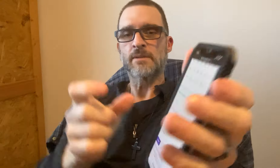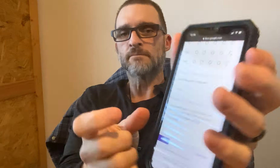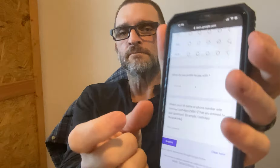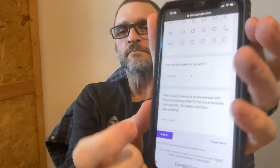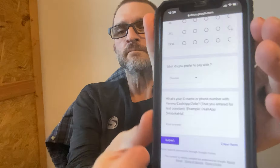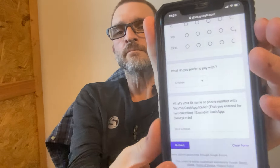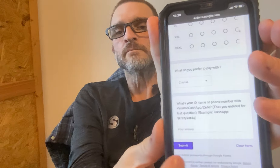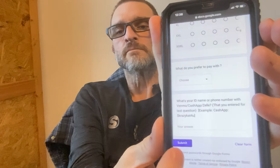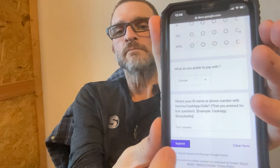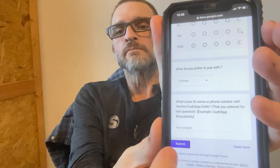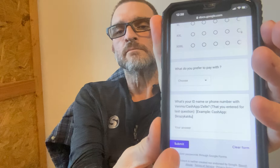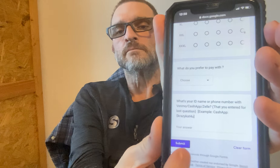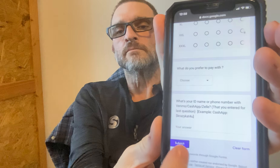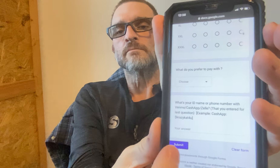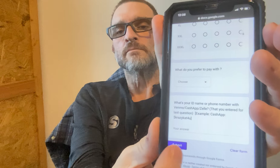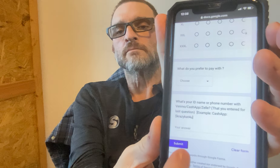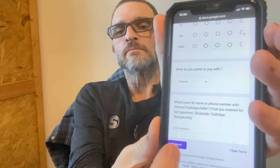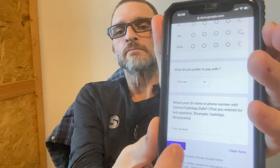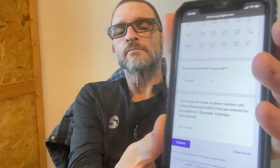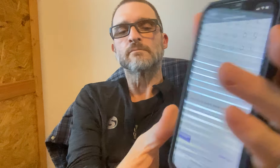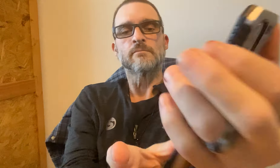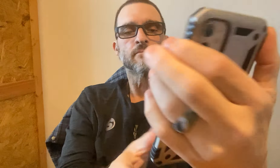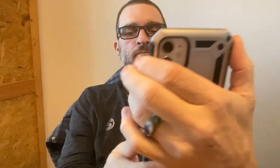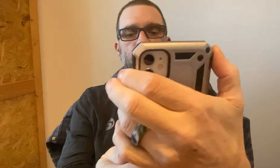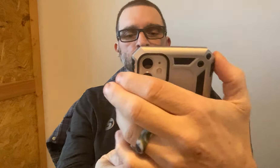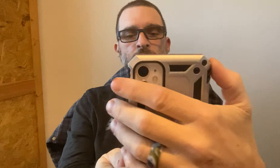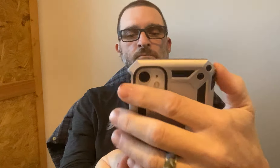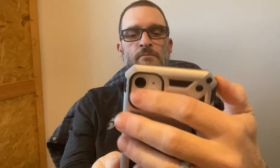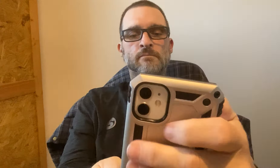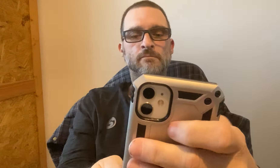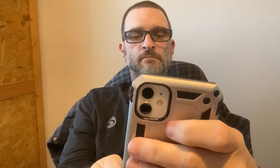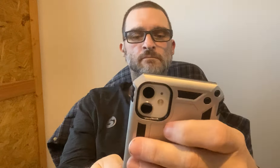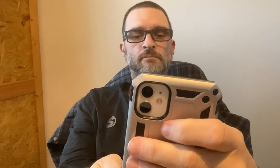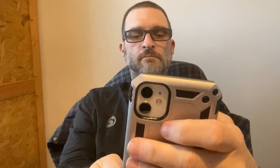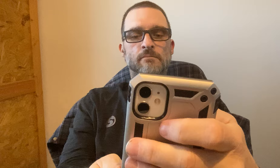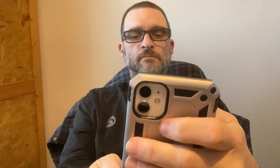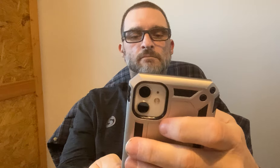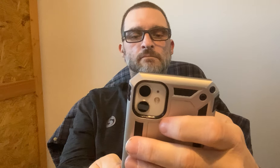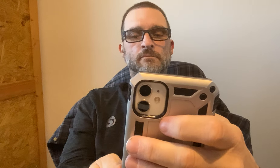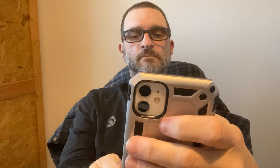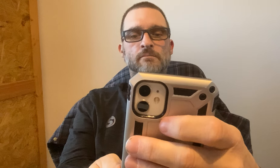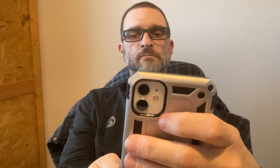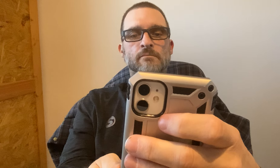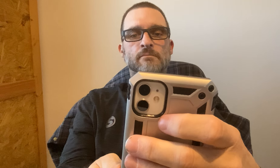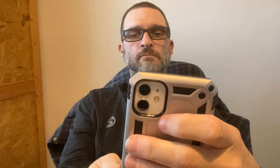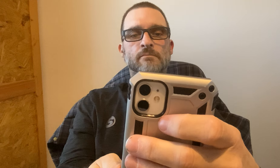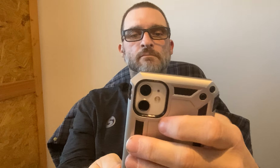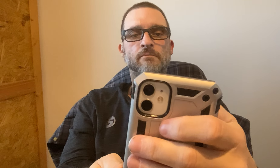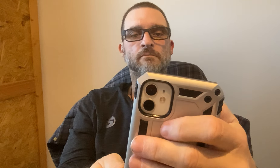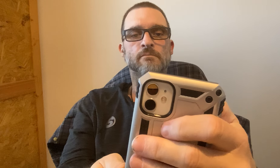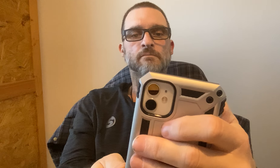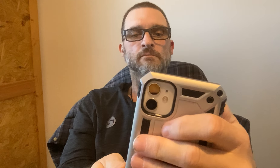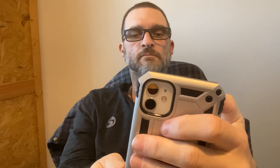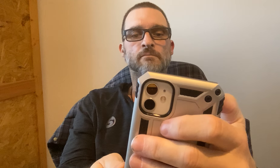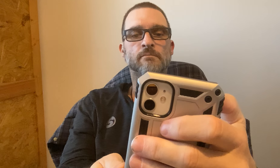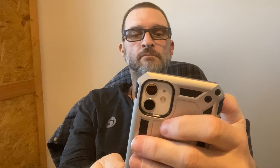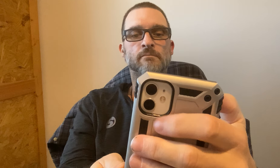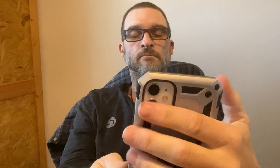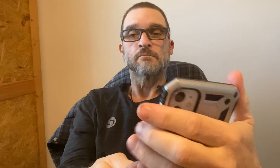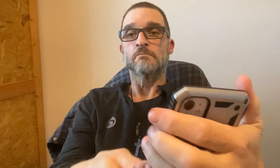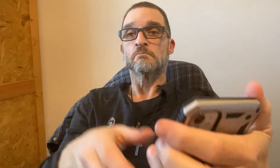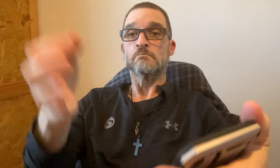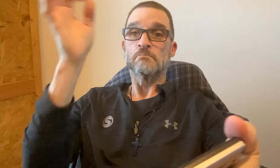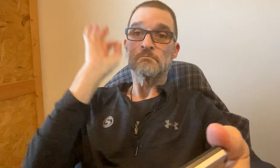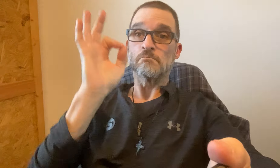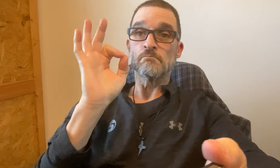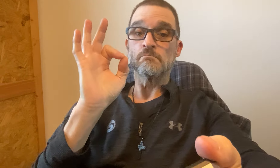Then when you've filled it out, and submit it in.